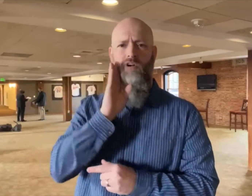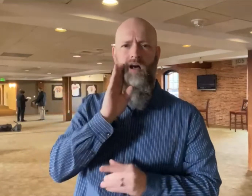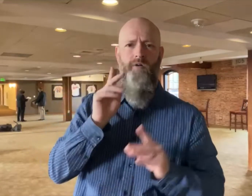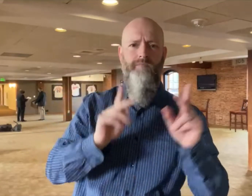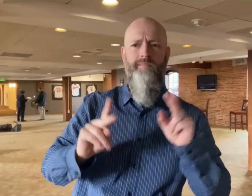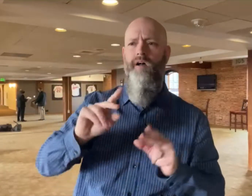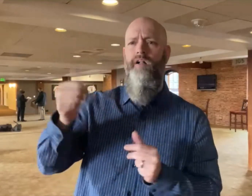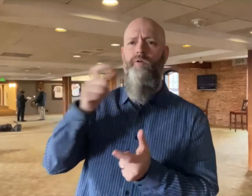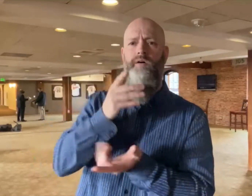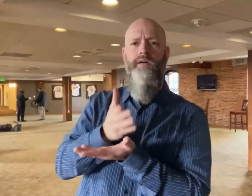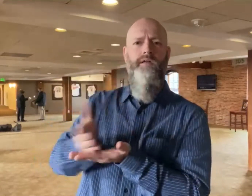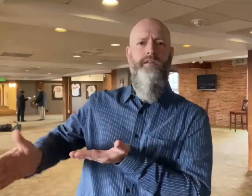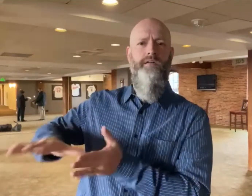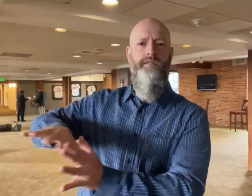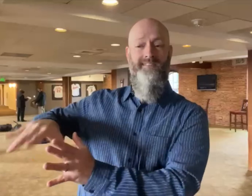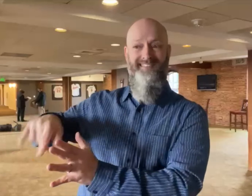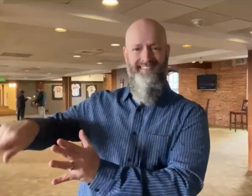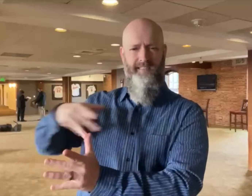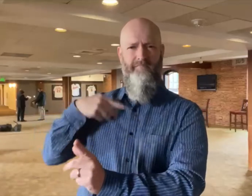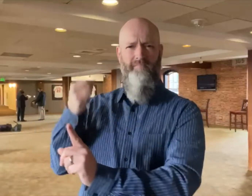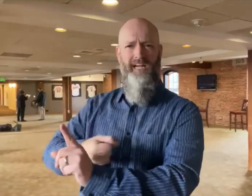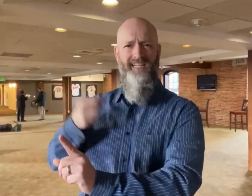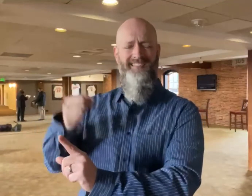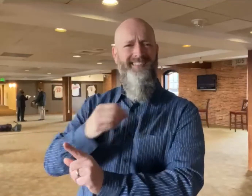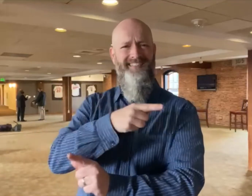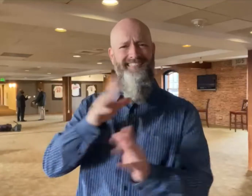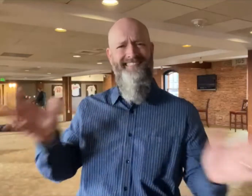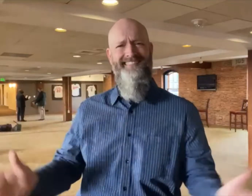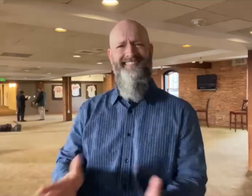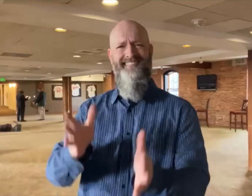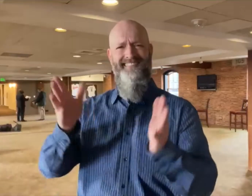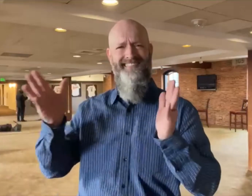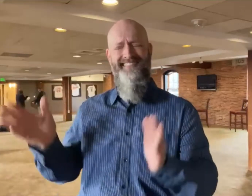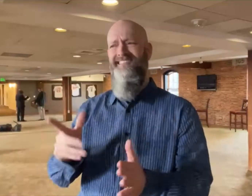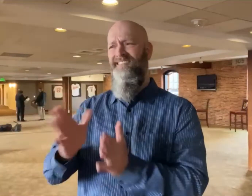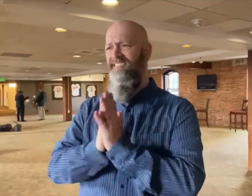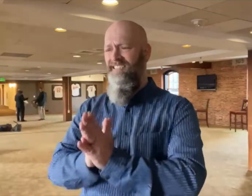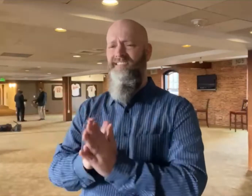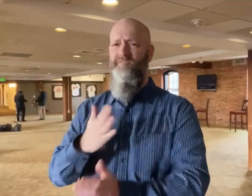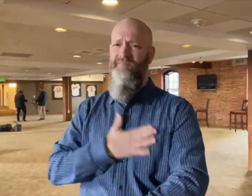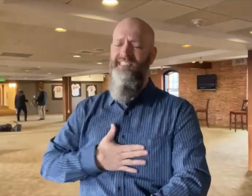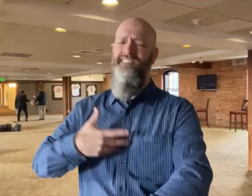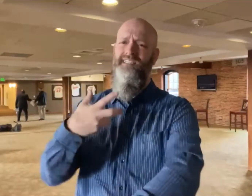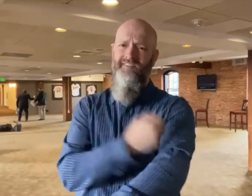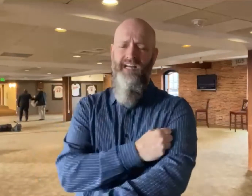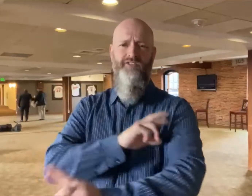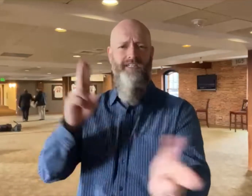infection and death from the disease. Due to the disproportionate impact of the COVID-19 on racial and ethnic groups, Maryland is launching a grassroots public